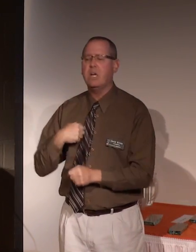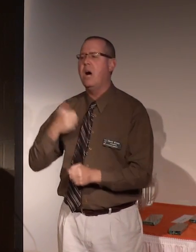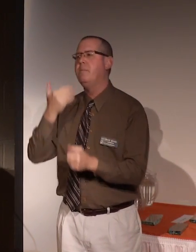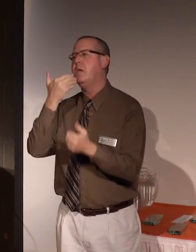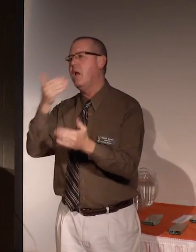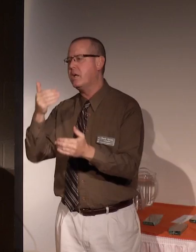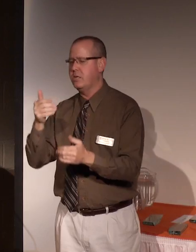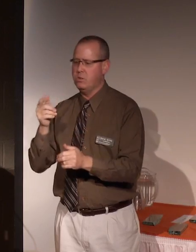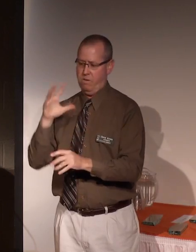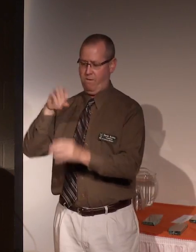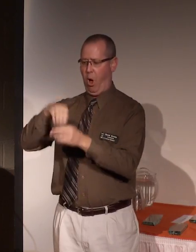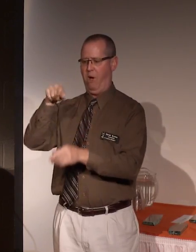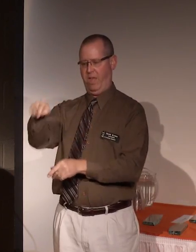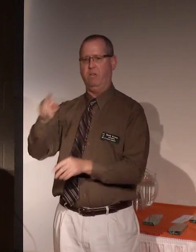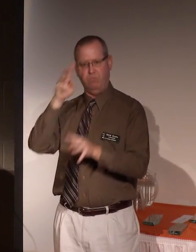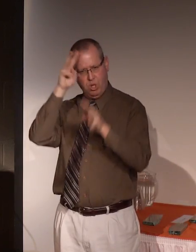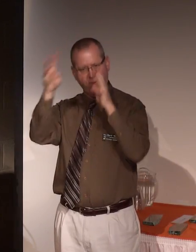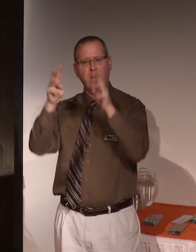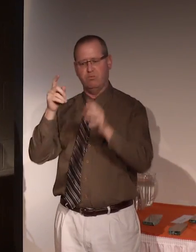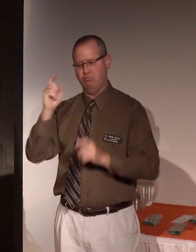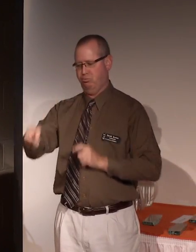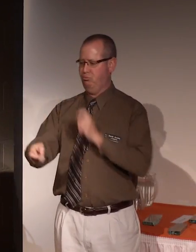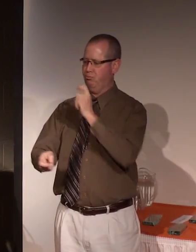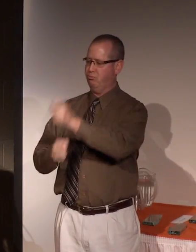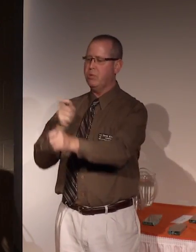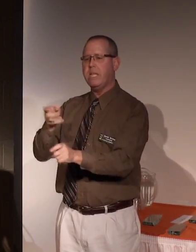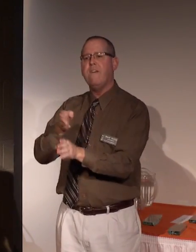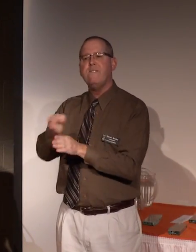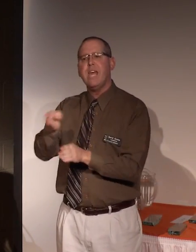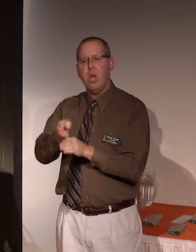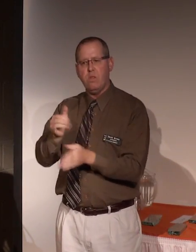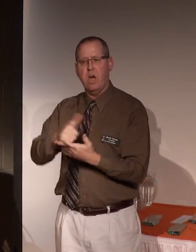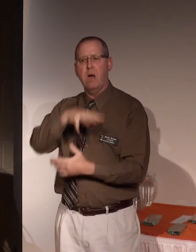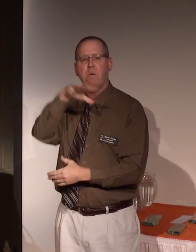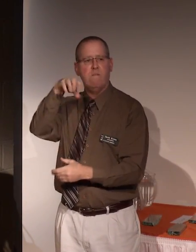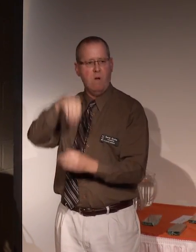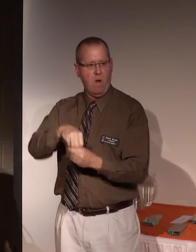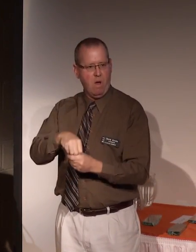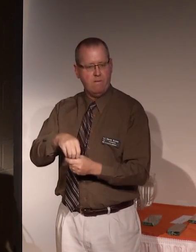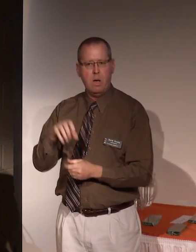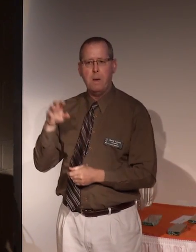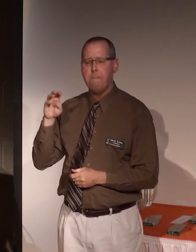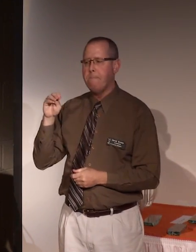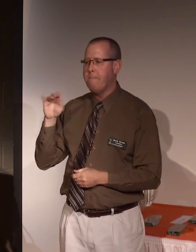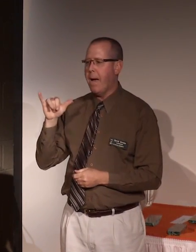have contributed to this innovation, especially in the field that I am involved in in microlithography.